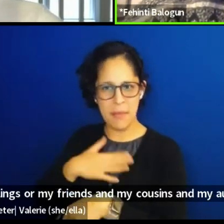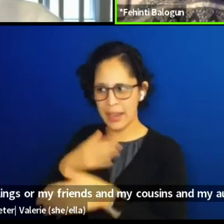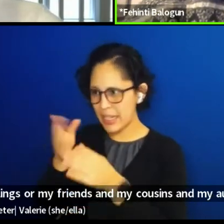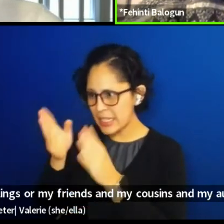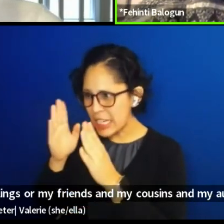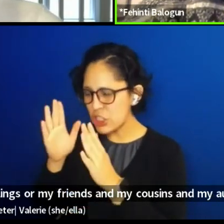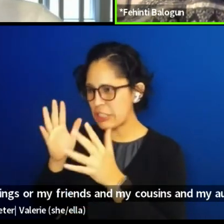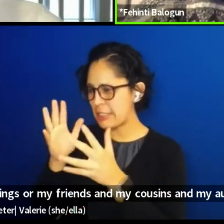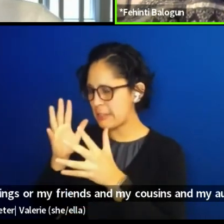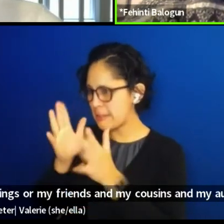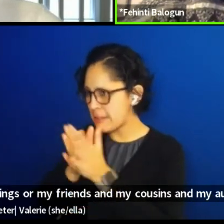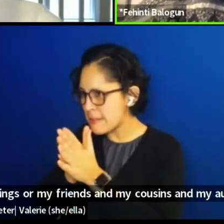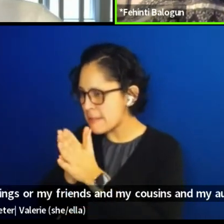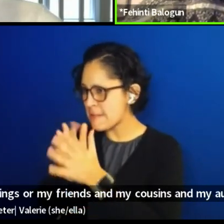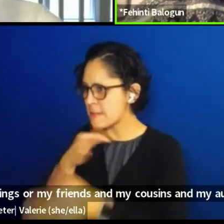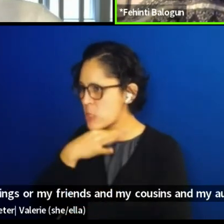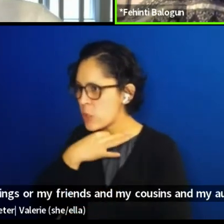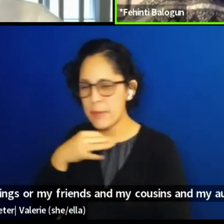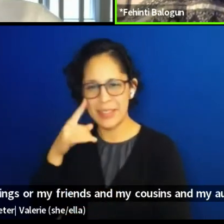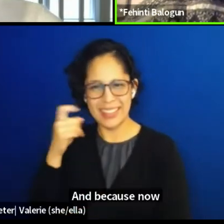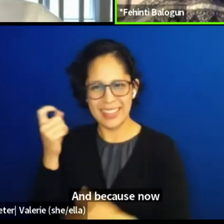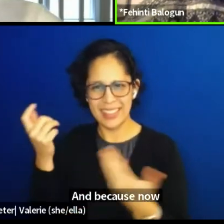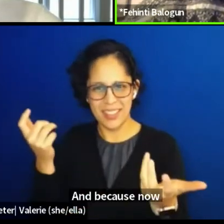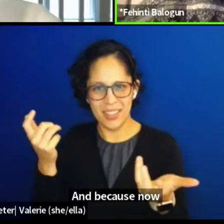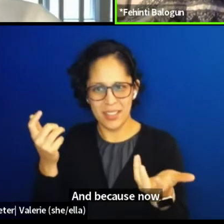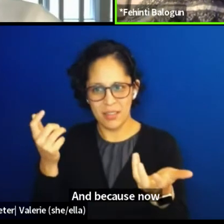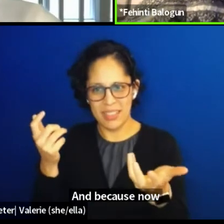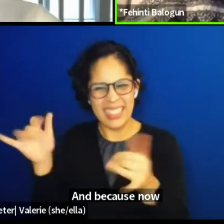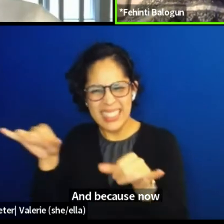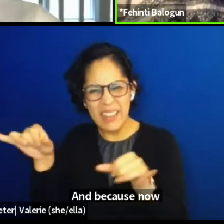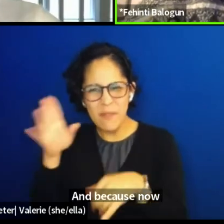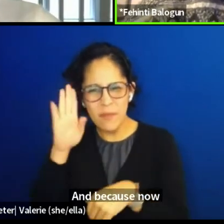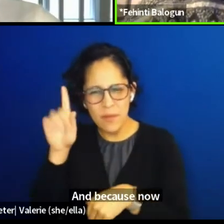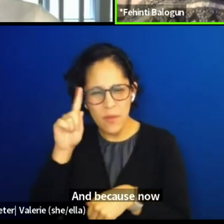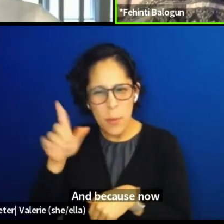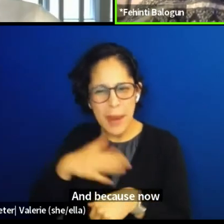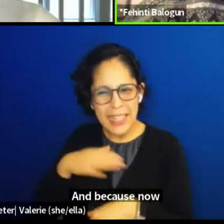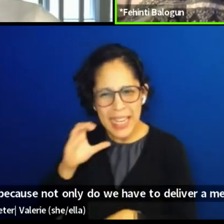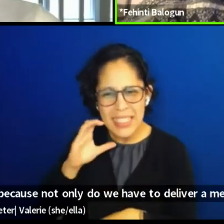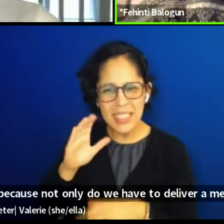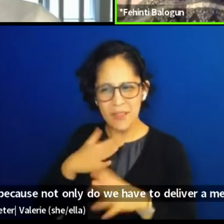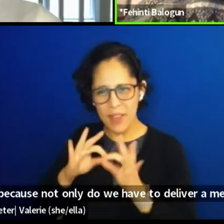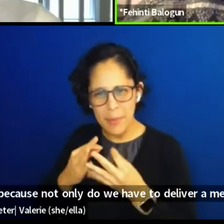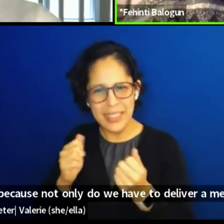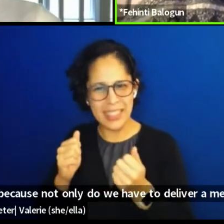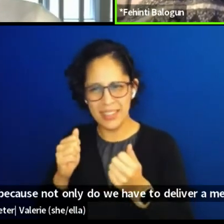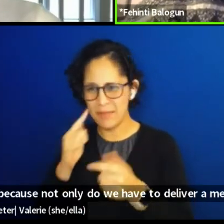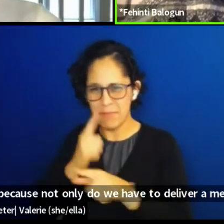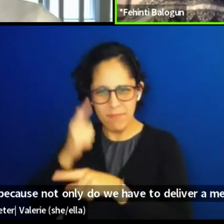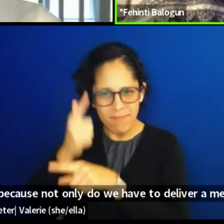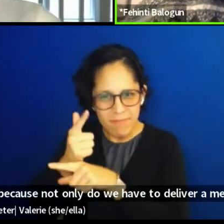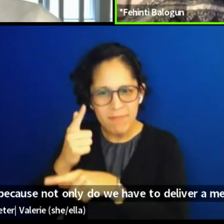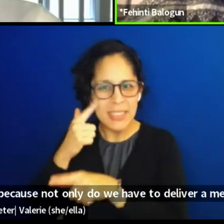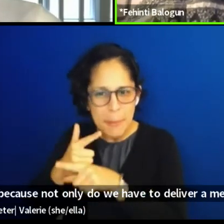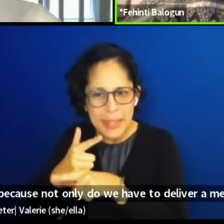because not only do we have to deliver a message, we have to deliver a right to that message